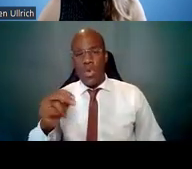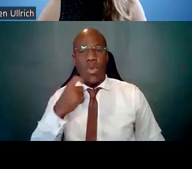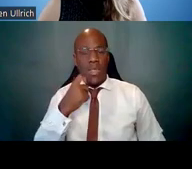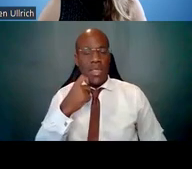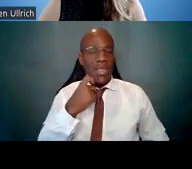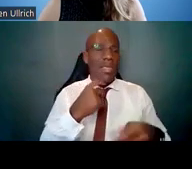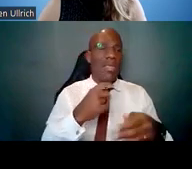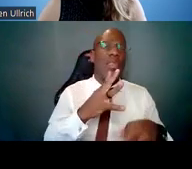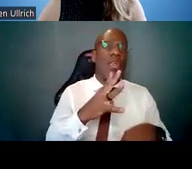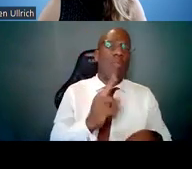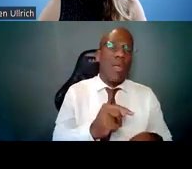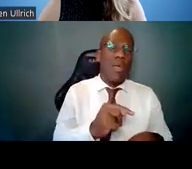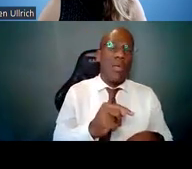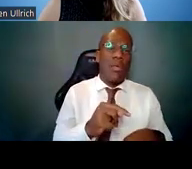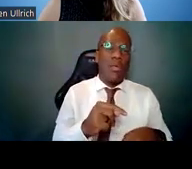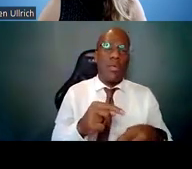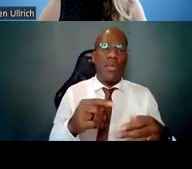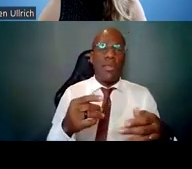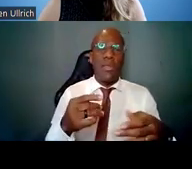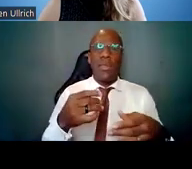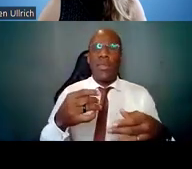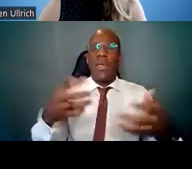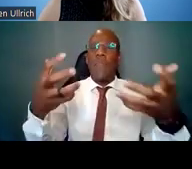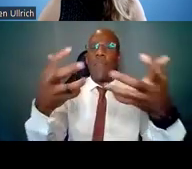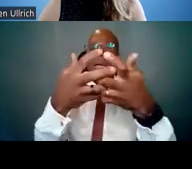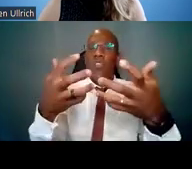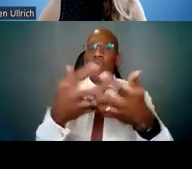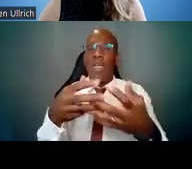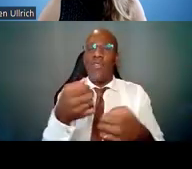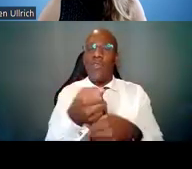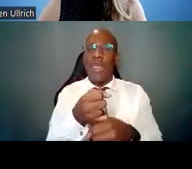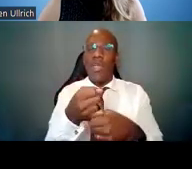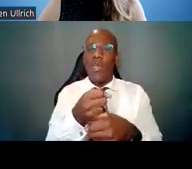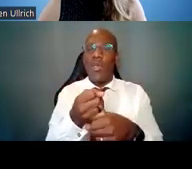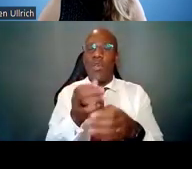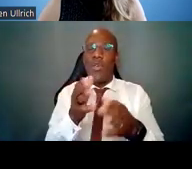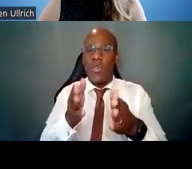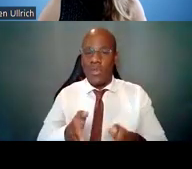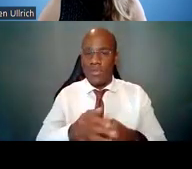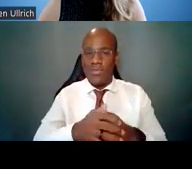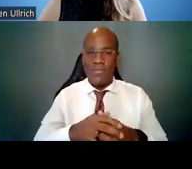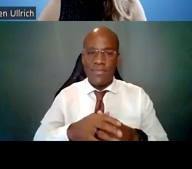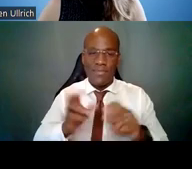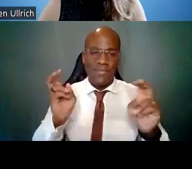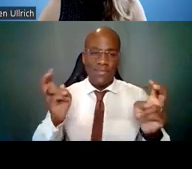and all of this functionality Matchmaker --